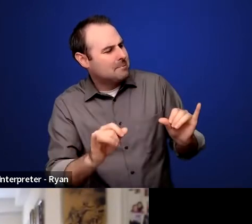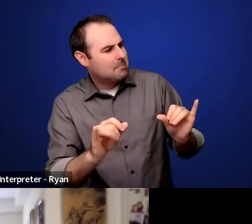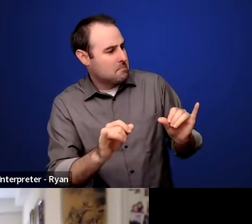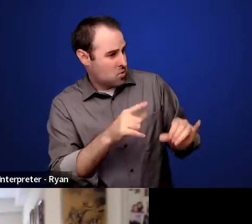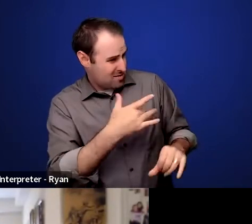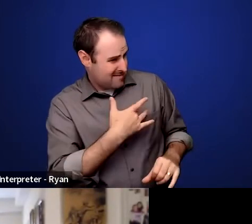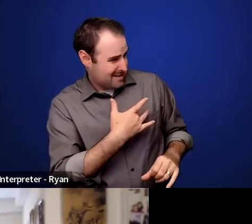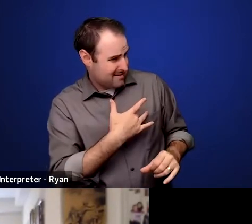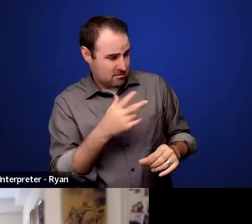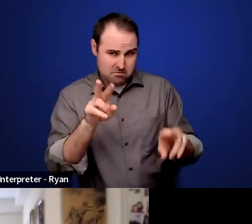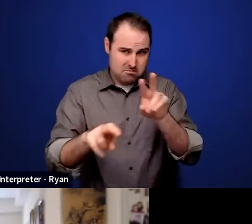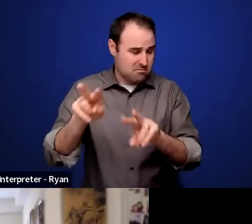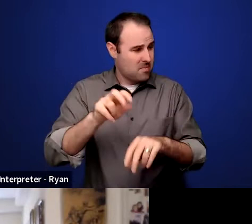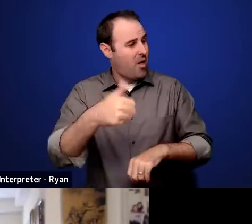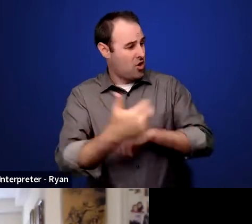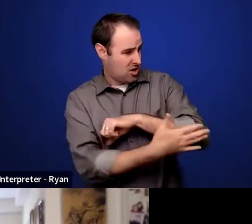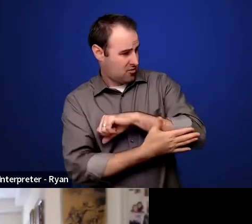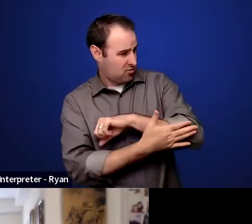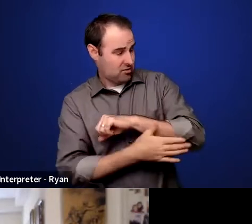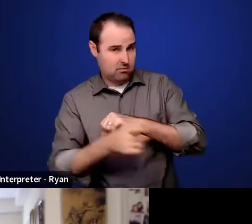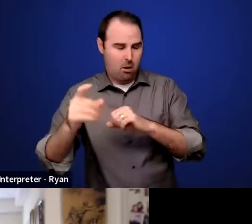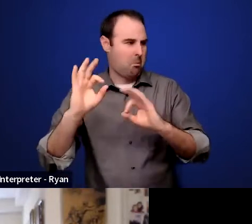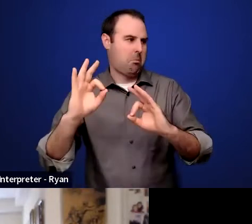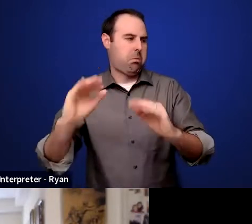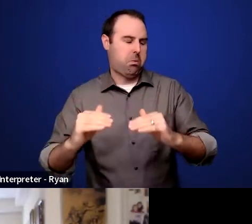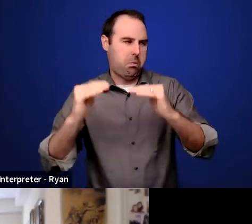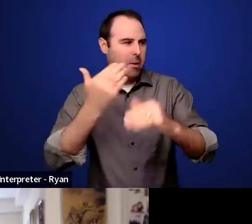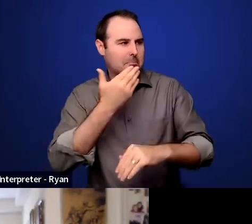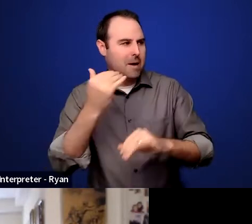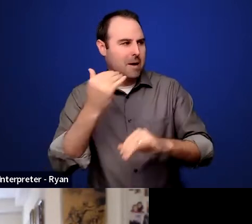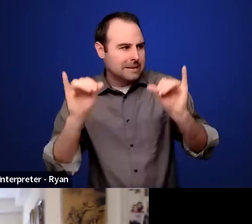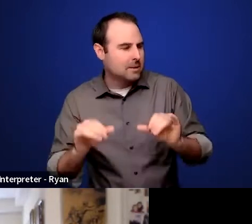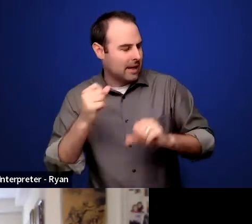in other countries? Are there things we should be aware of or practices we could be adopting that we're not?